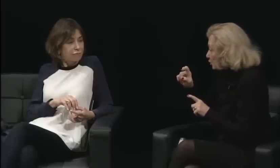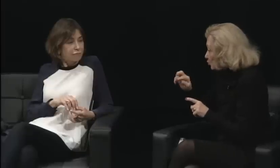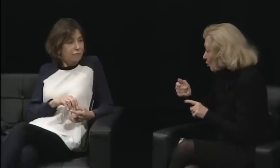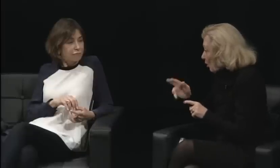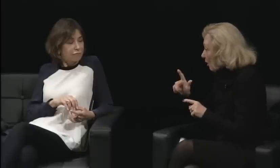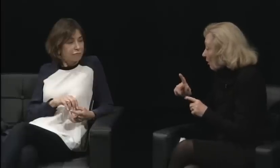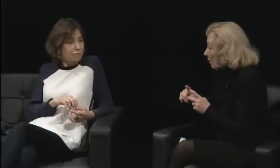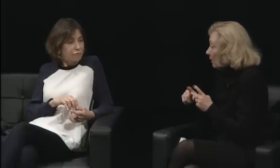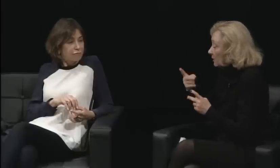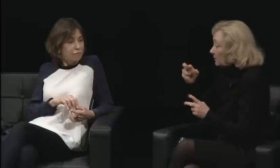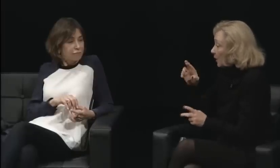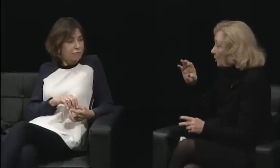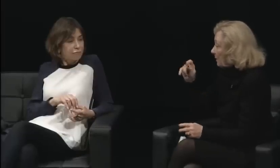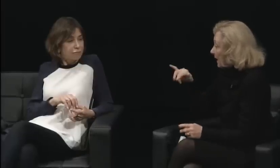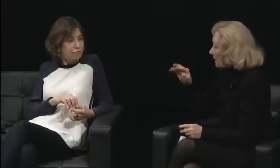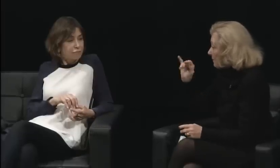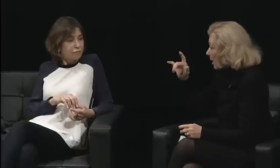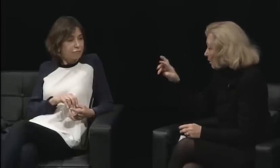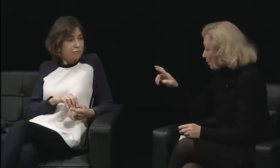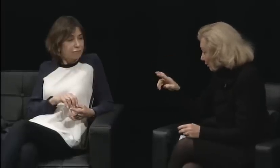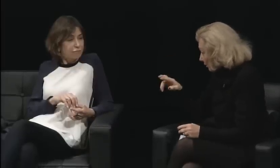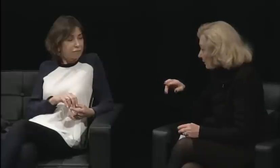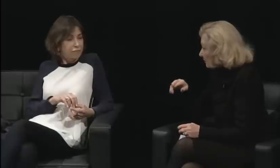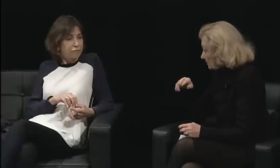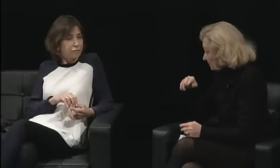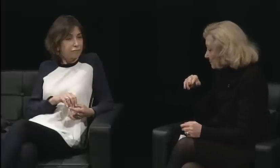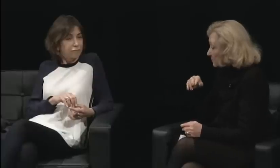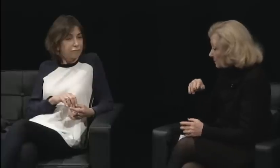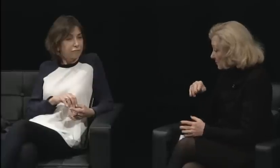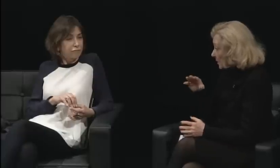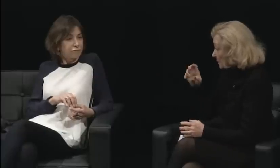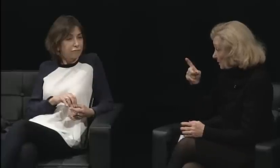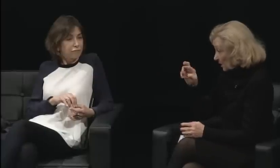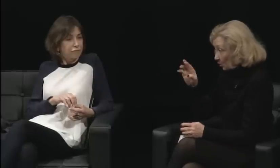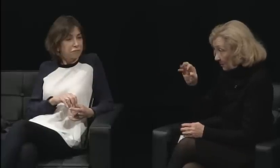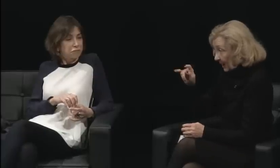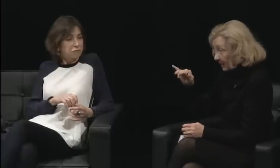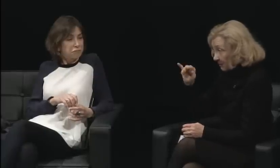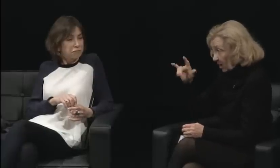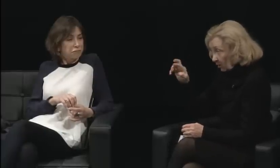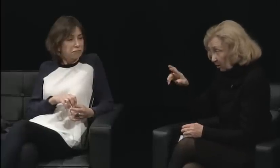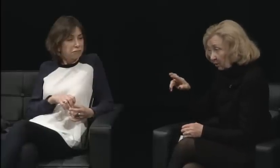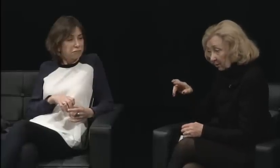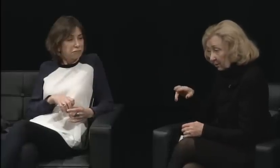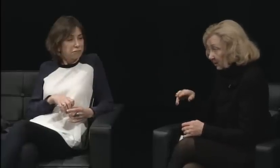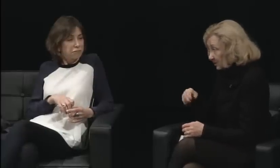Am I correct in that? We only had one woman in an administrative role.